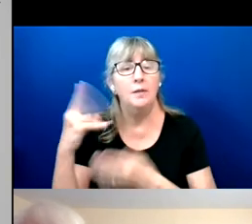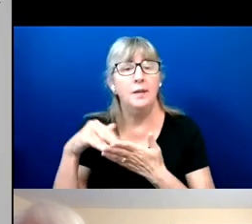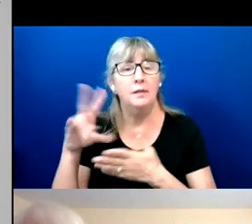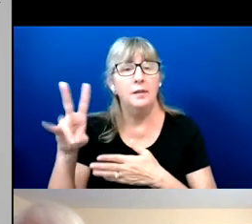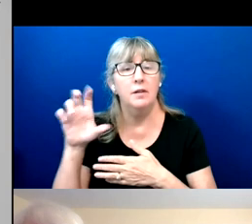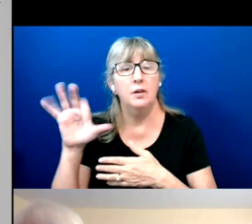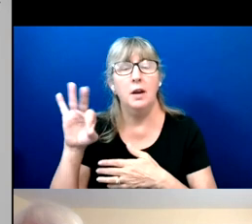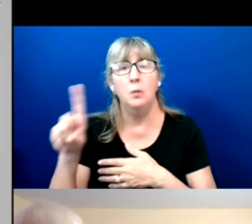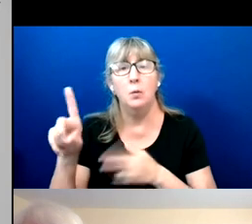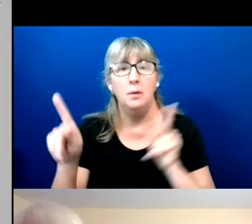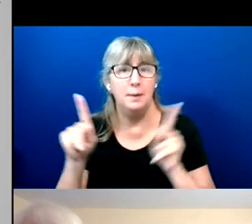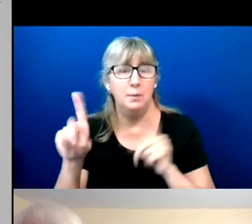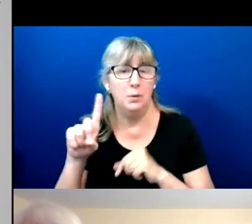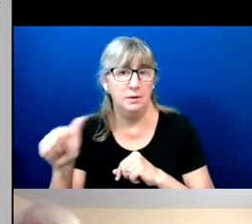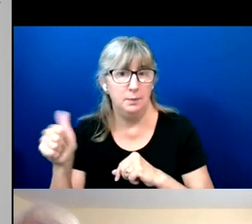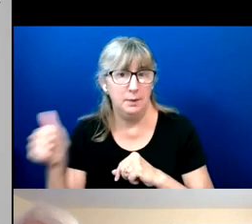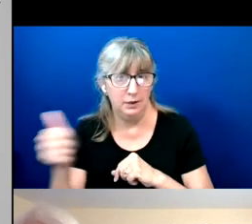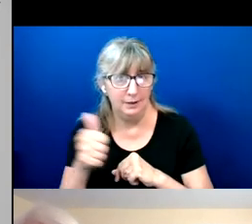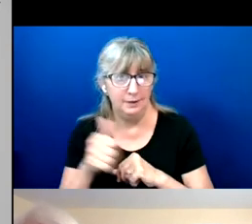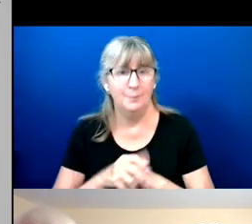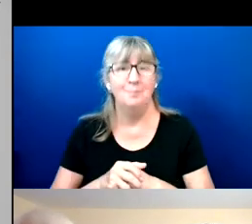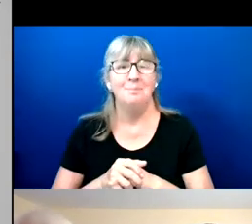people with disabilities.